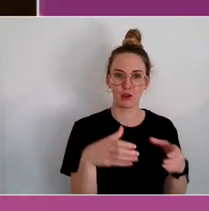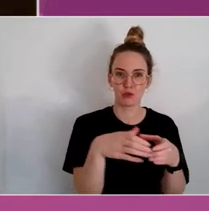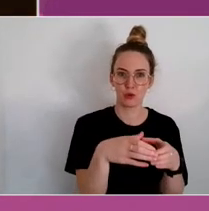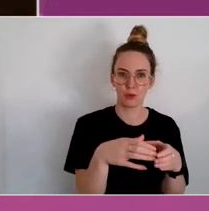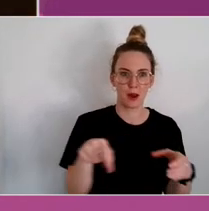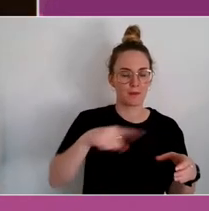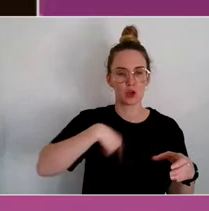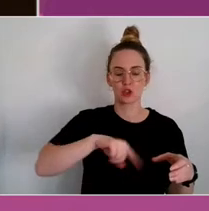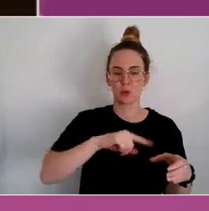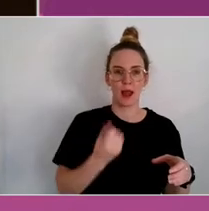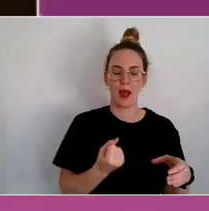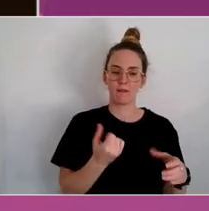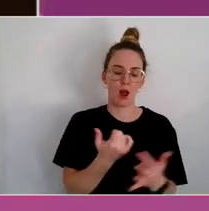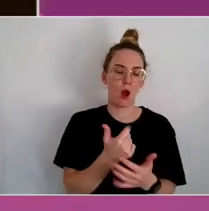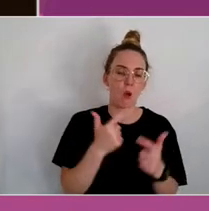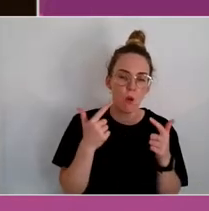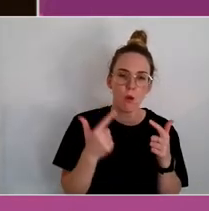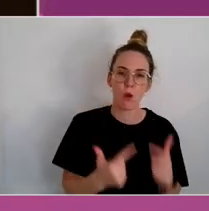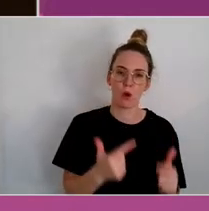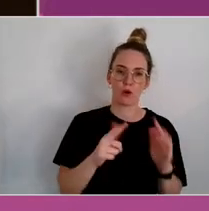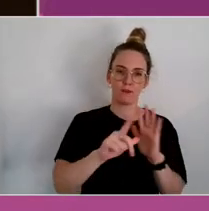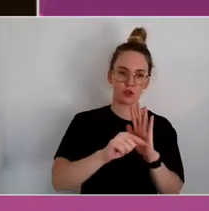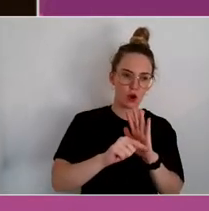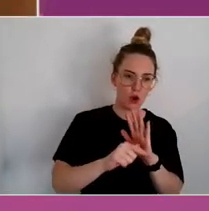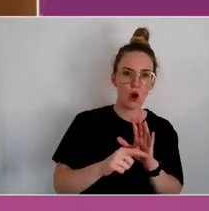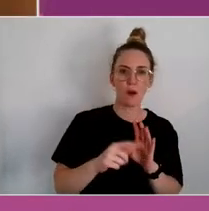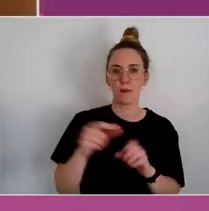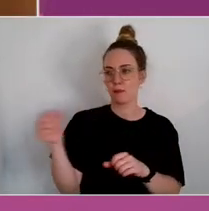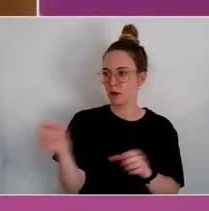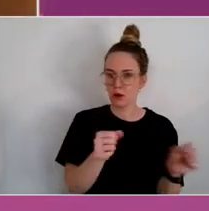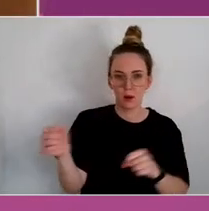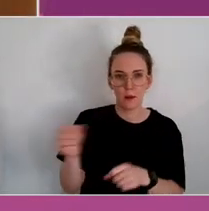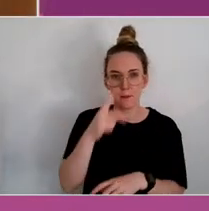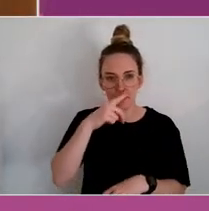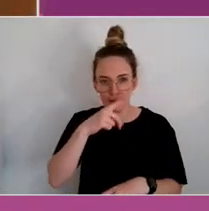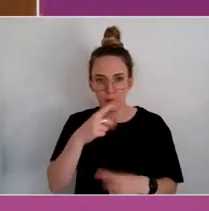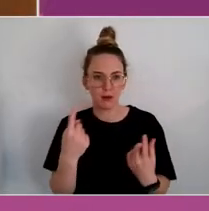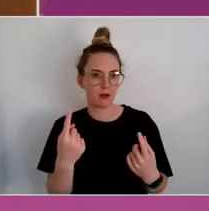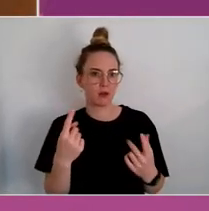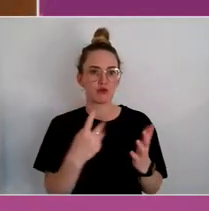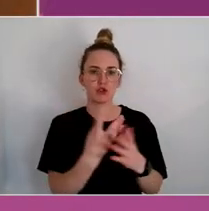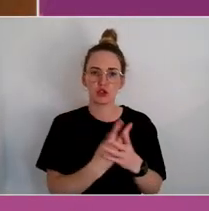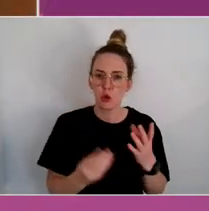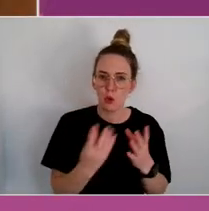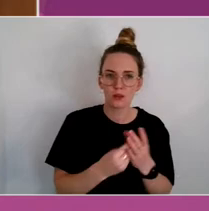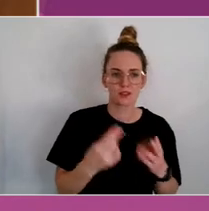lot of time and resources. And that's what makes it different to scale up.